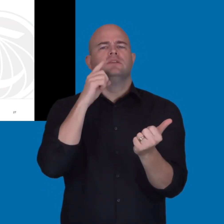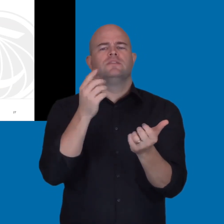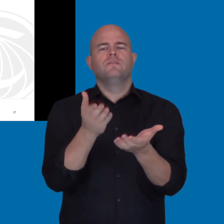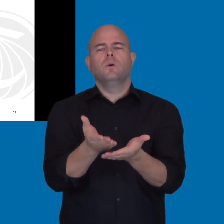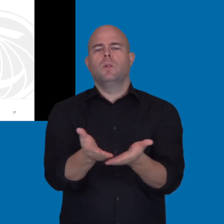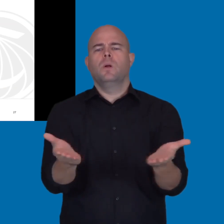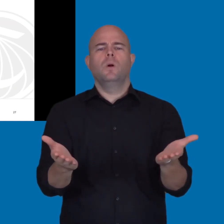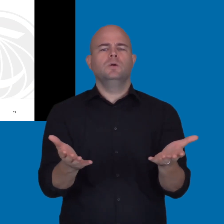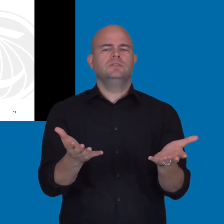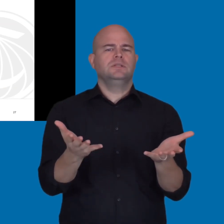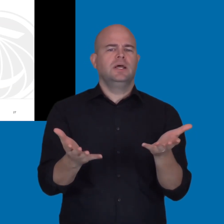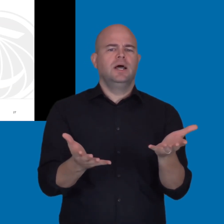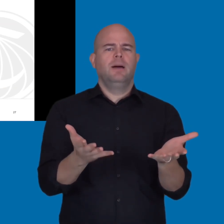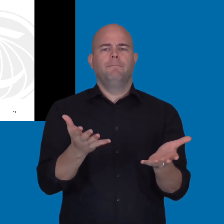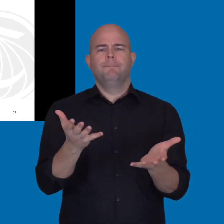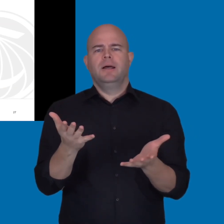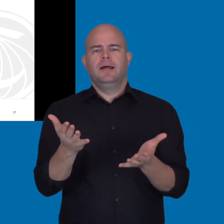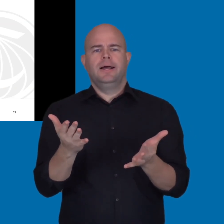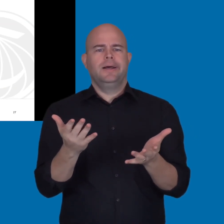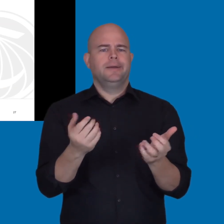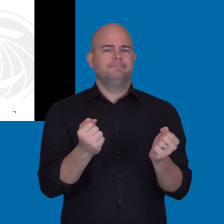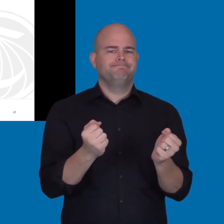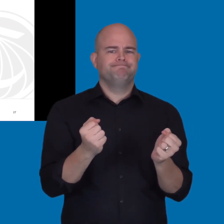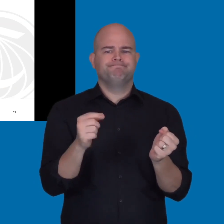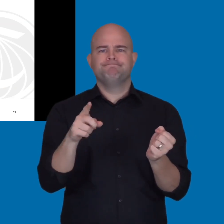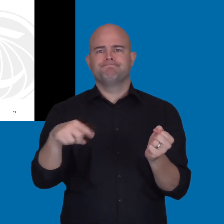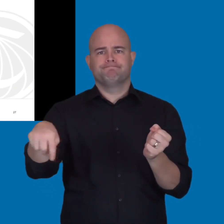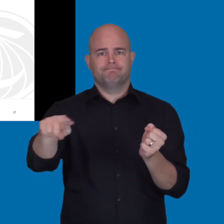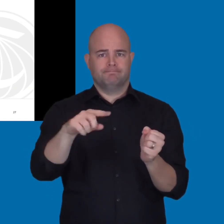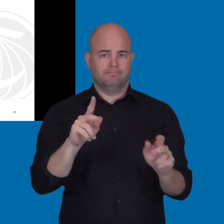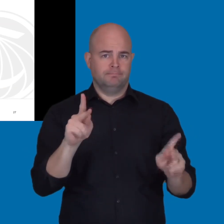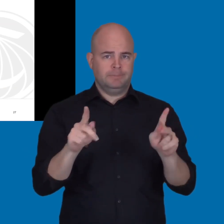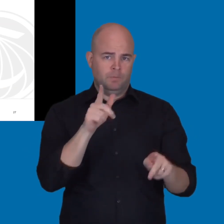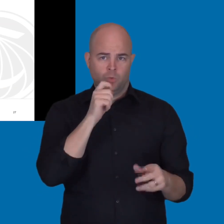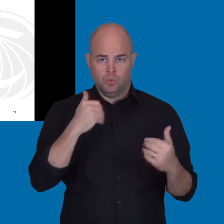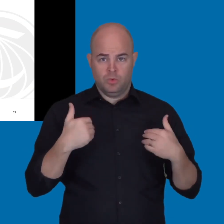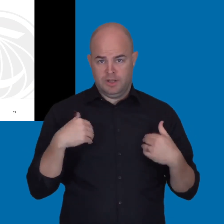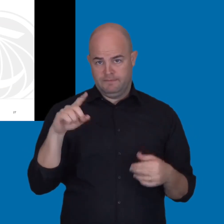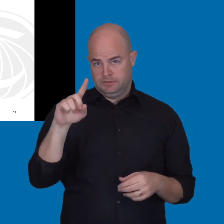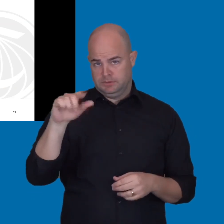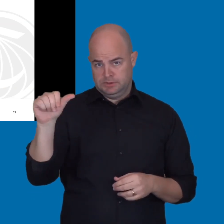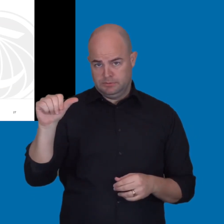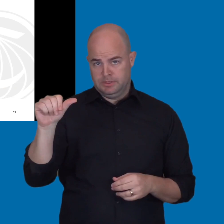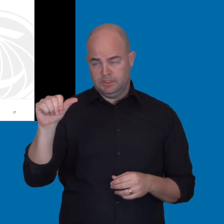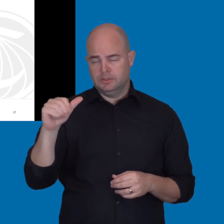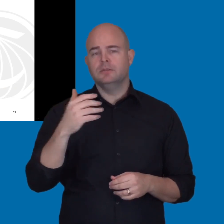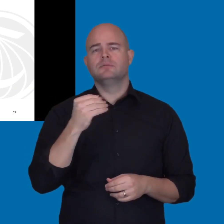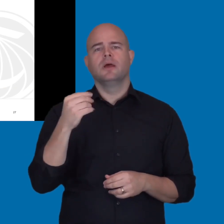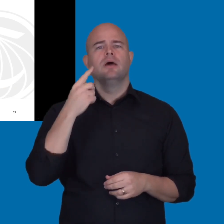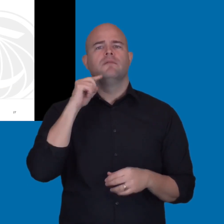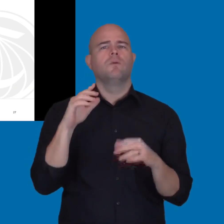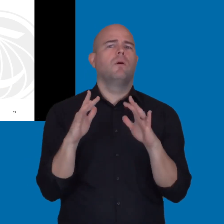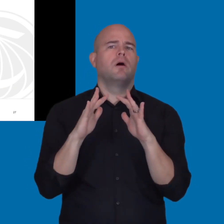to providing alternative assistance for those individuals